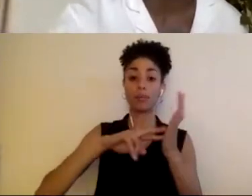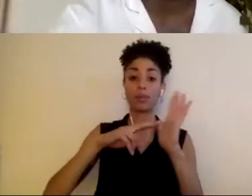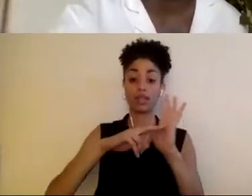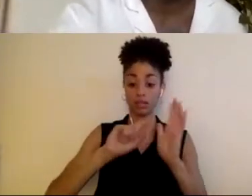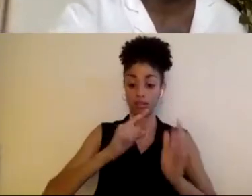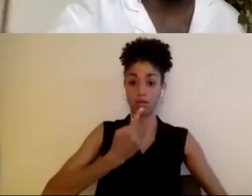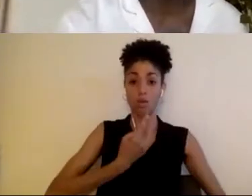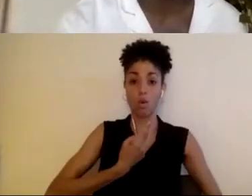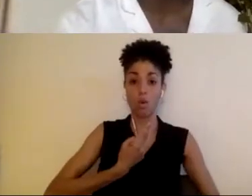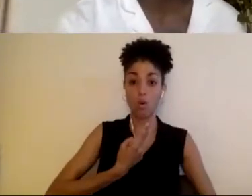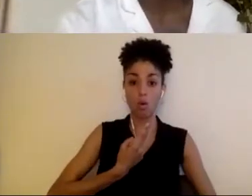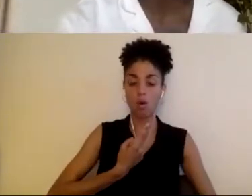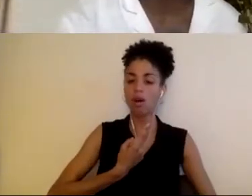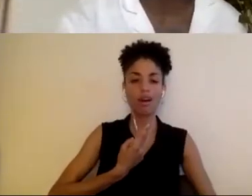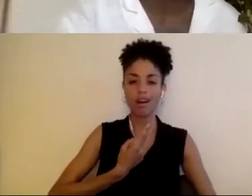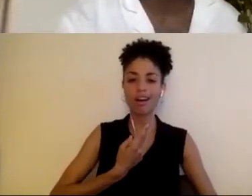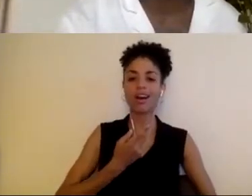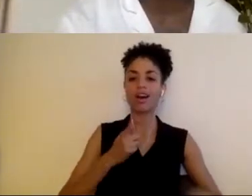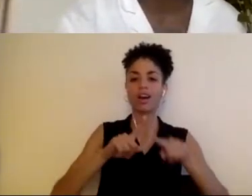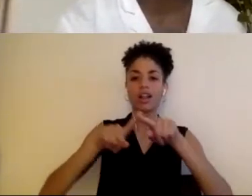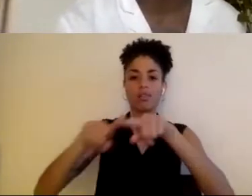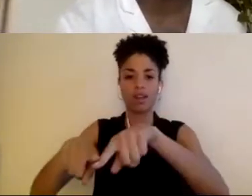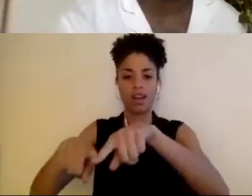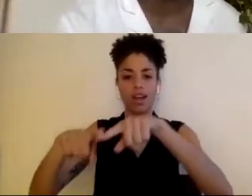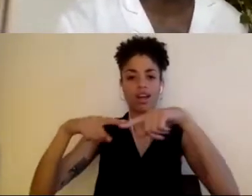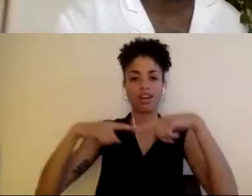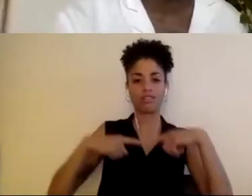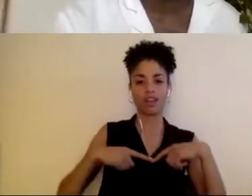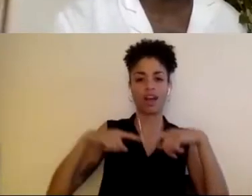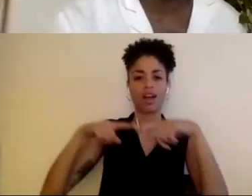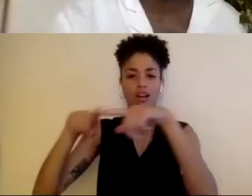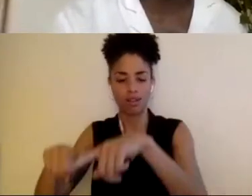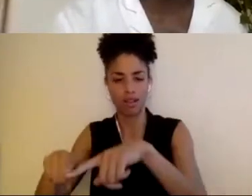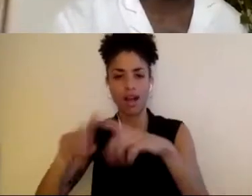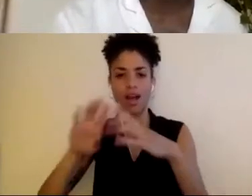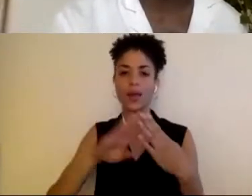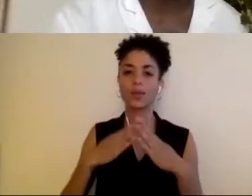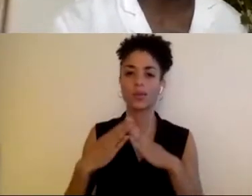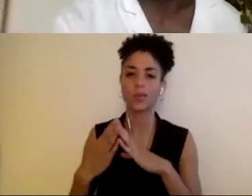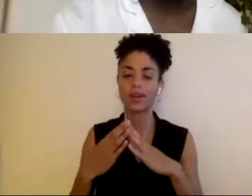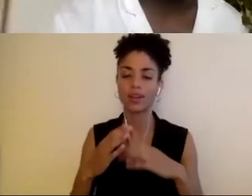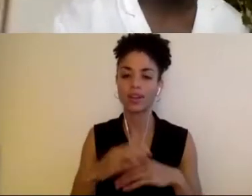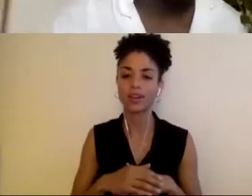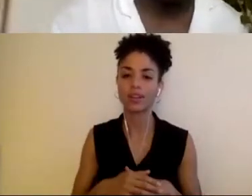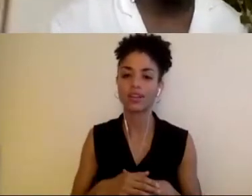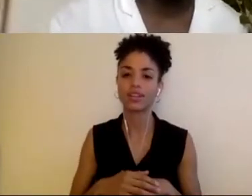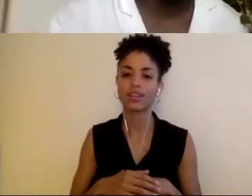that you rely on us, and you rely on your community. And so I'd love to